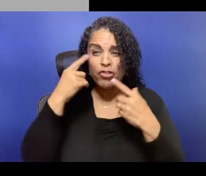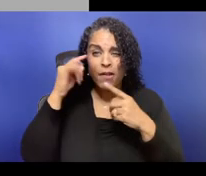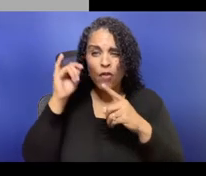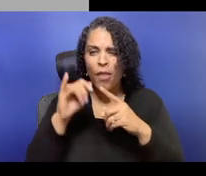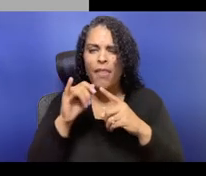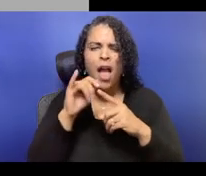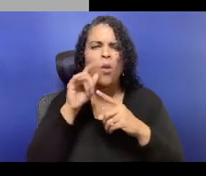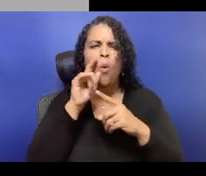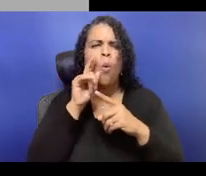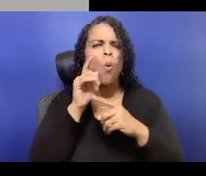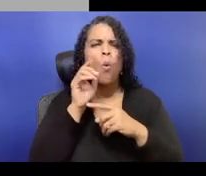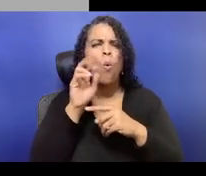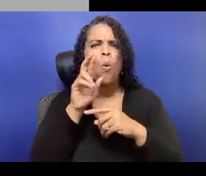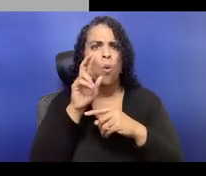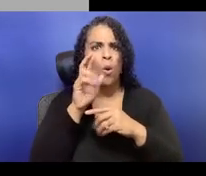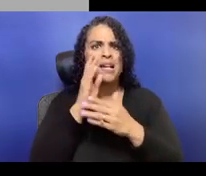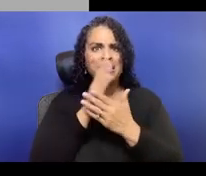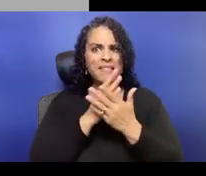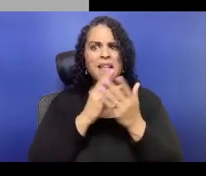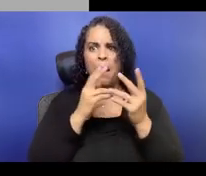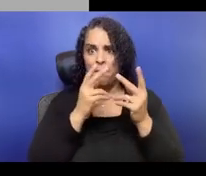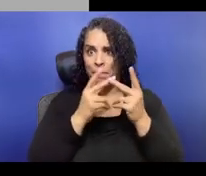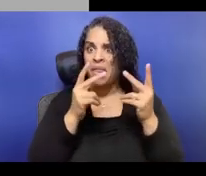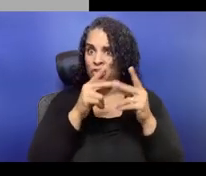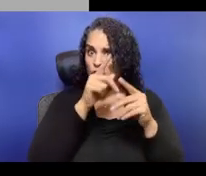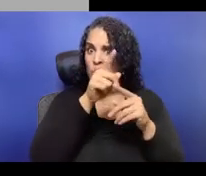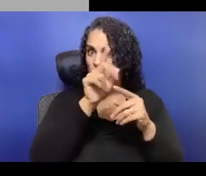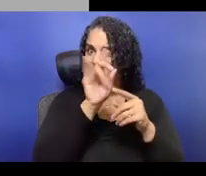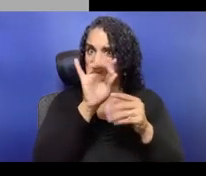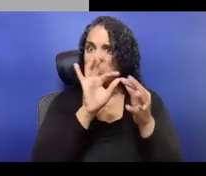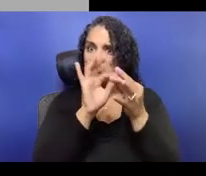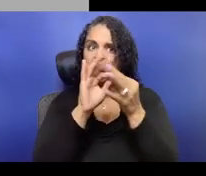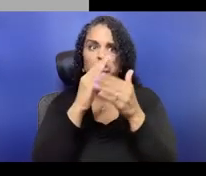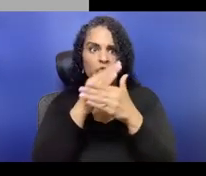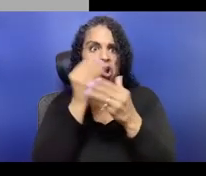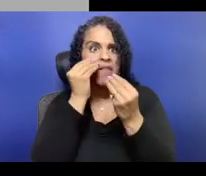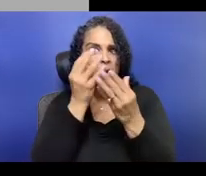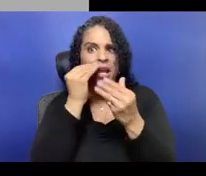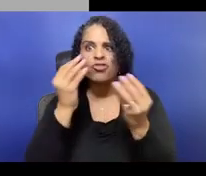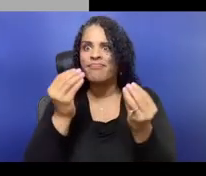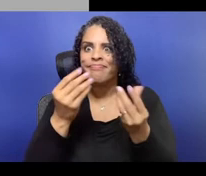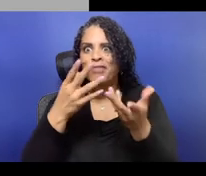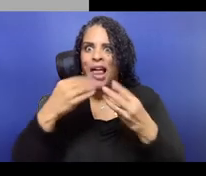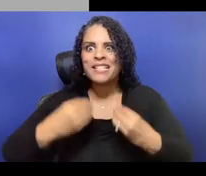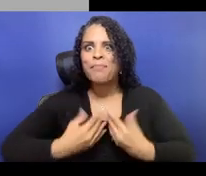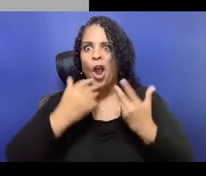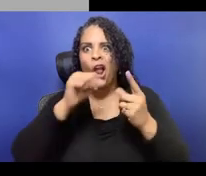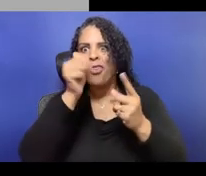any kind of minimum, like not even the minimum wage, like you know, any kind of wage. Stipend.